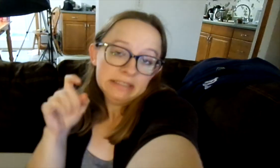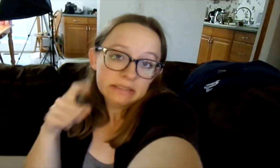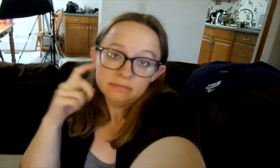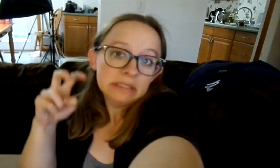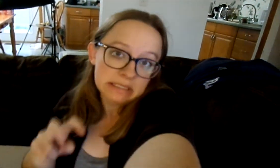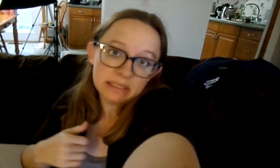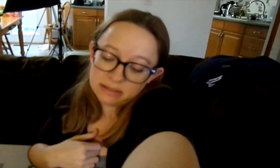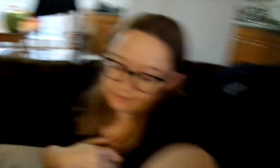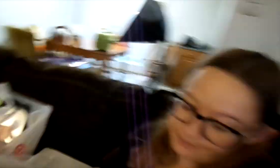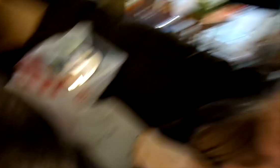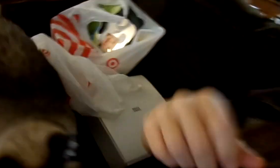If he fits, he sits.